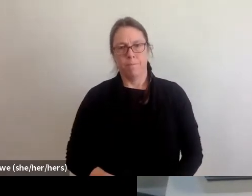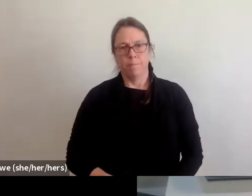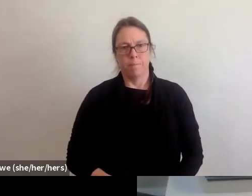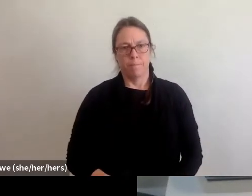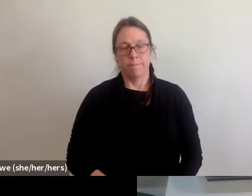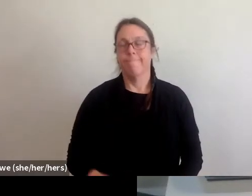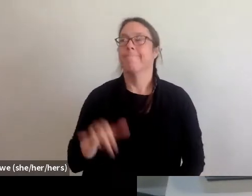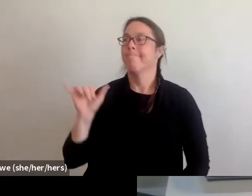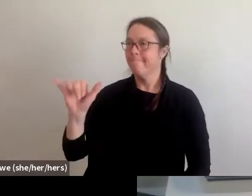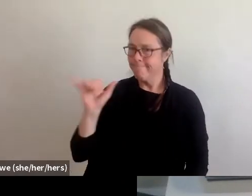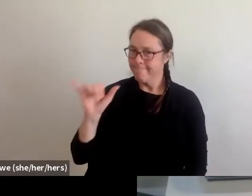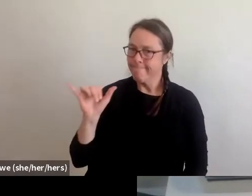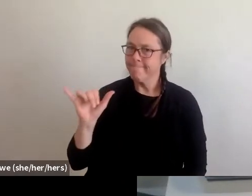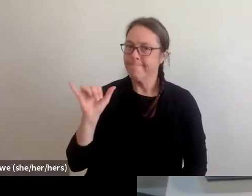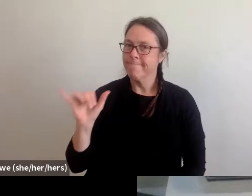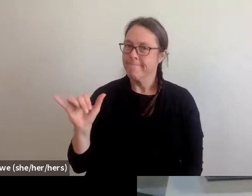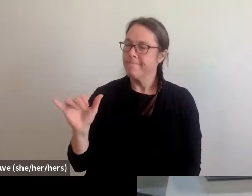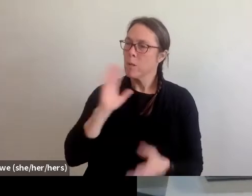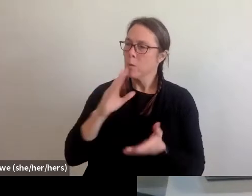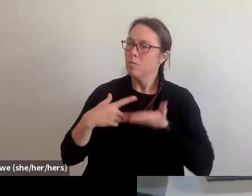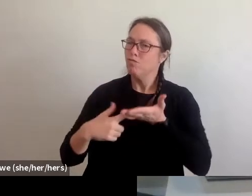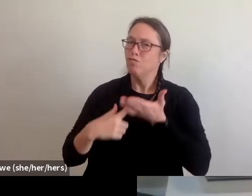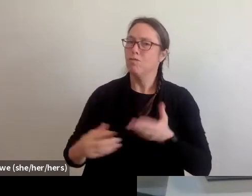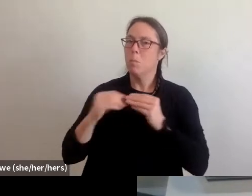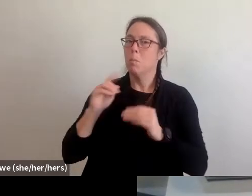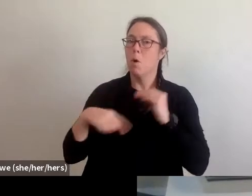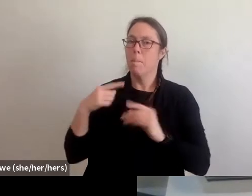Yes so let's talk about a little bit more of the granular pieces